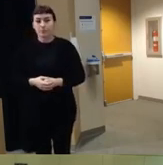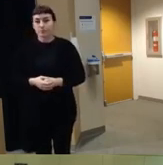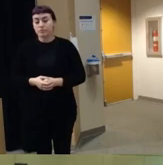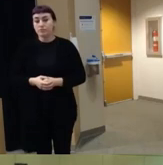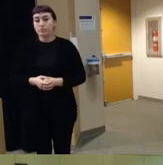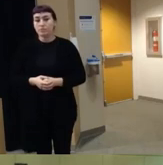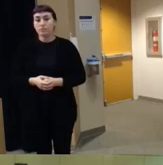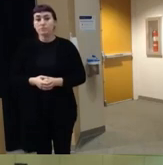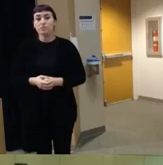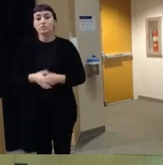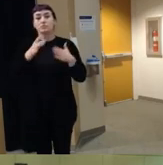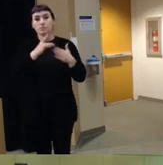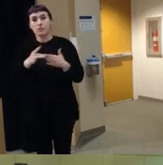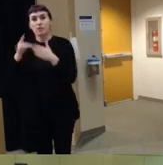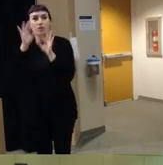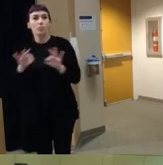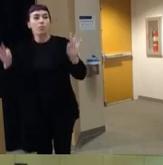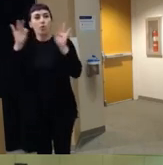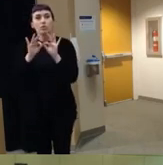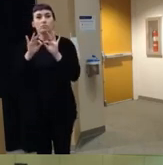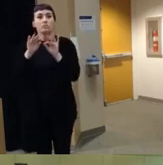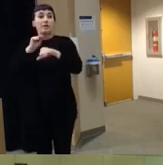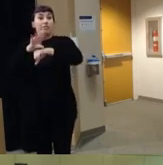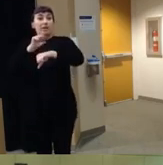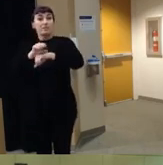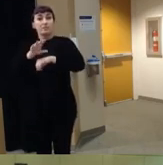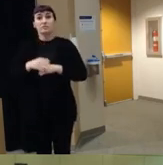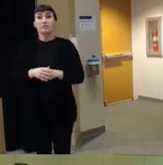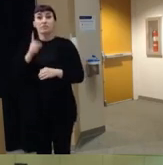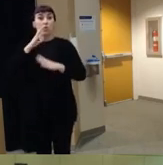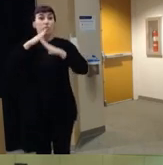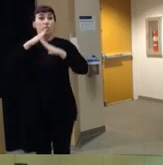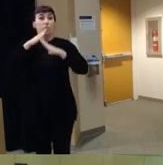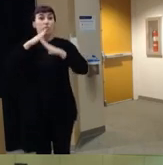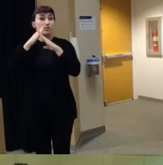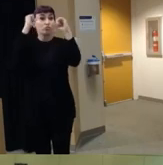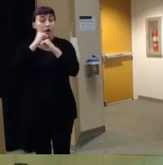which leads to important um advice as far as prevention strategies you know we often hear